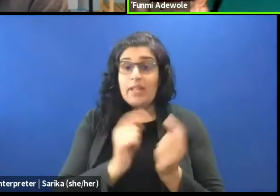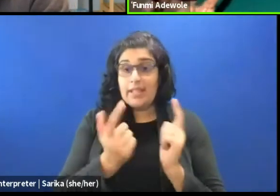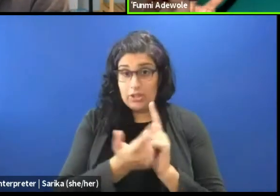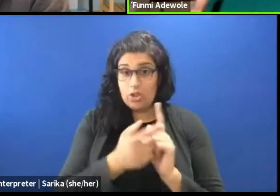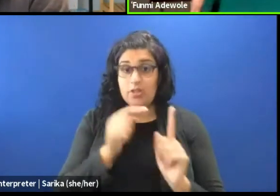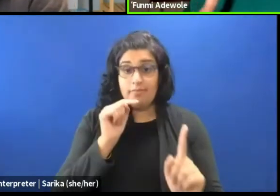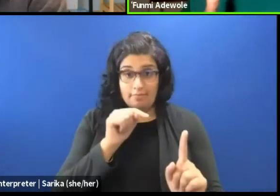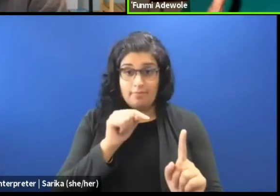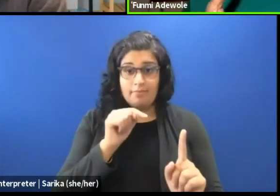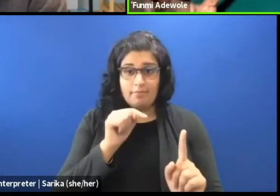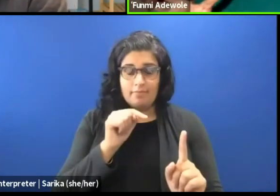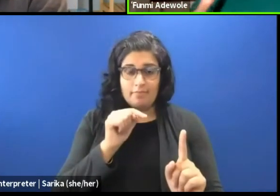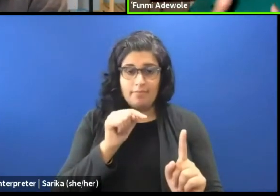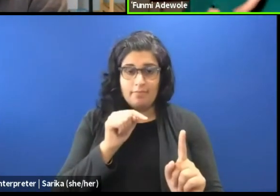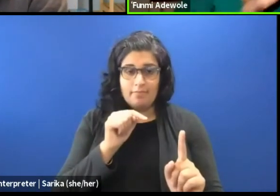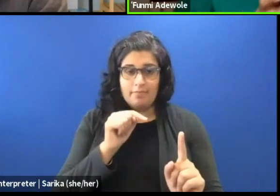You are translating something,